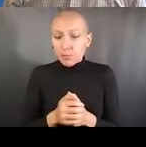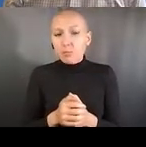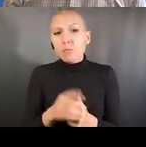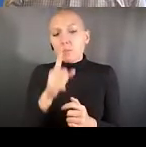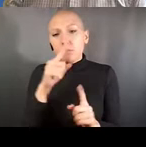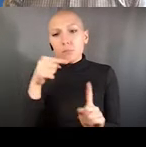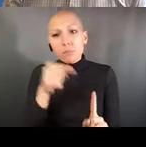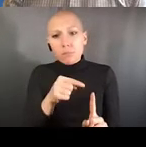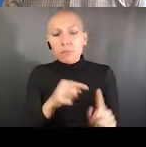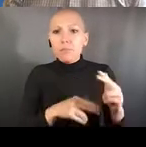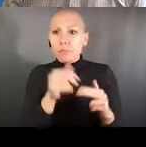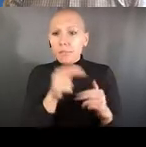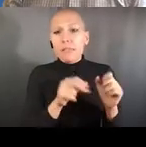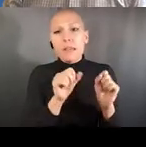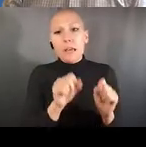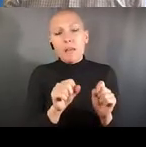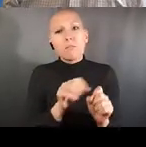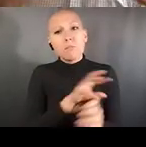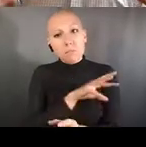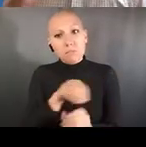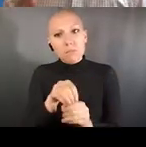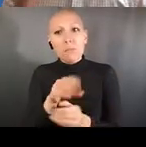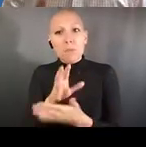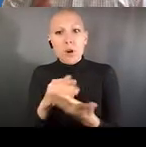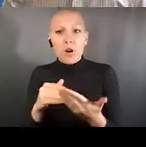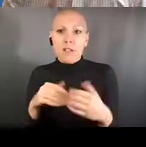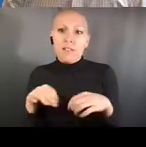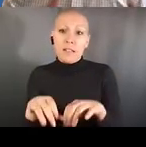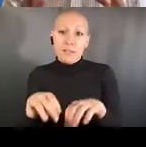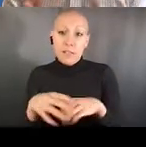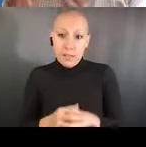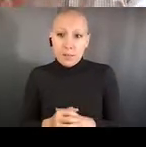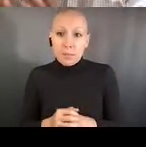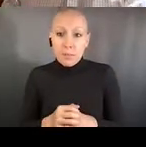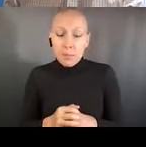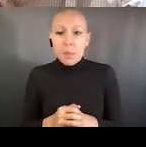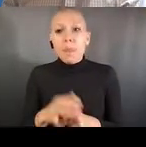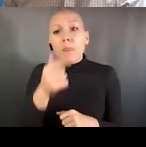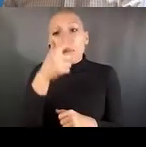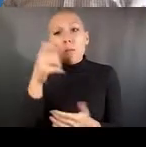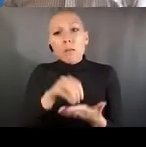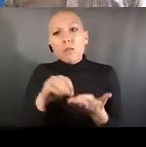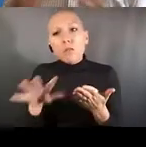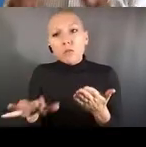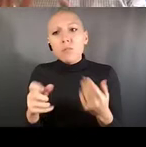when they go on the job market, at least in terms of going to industry, because industry's not going to have to retrain them